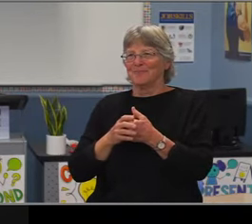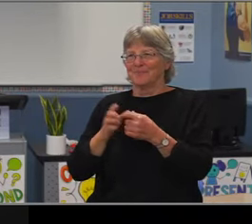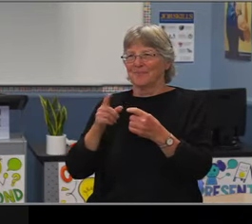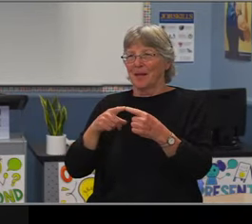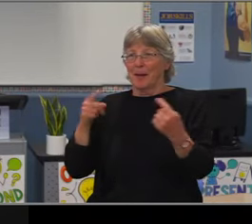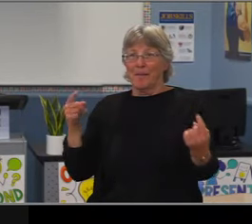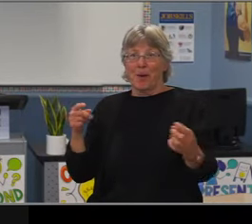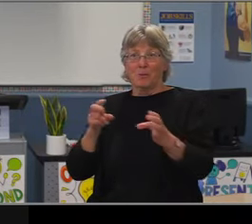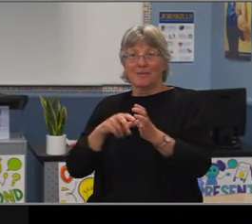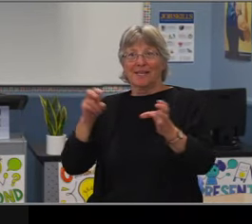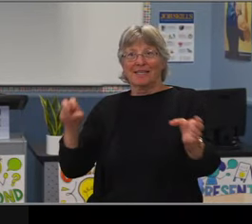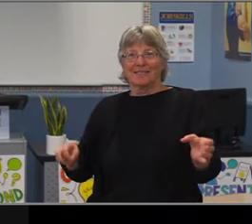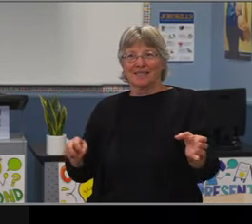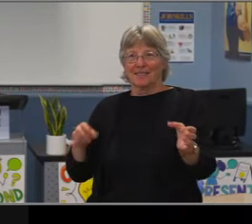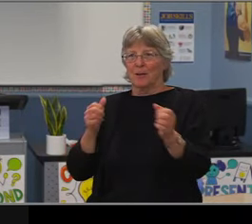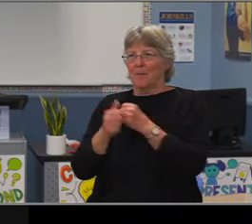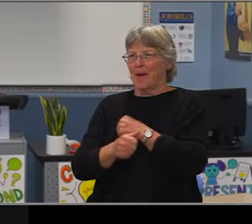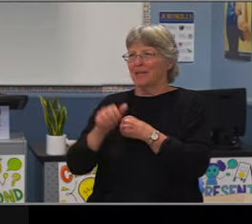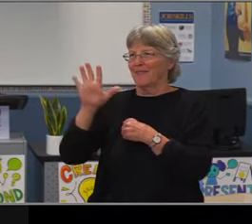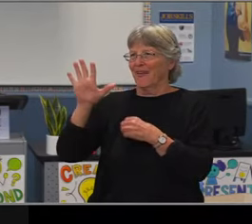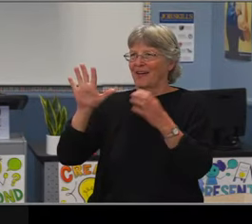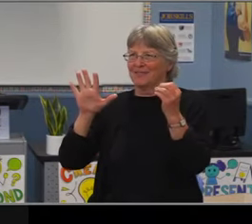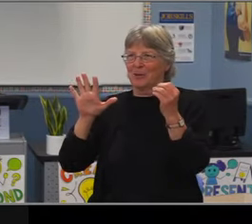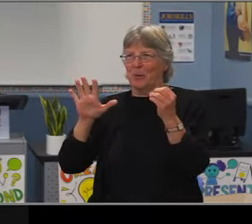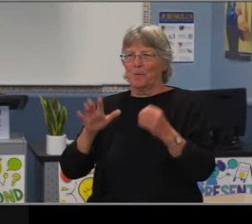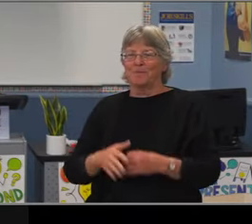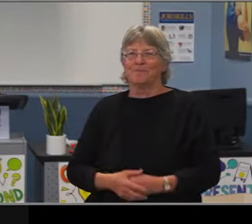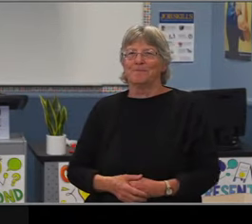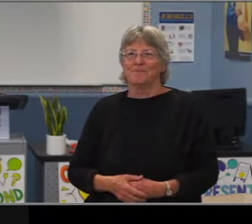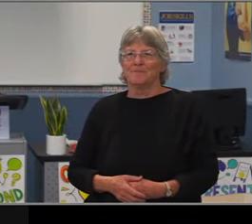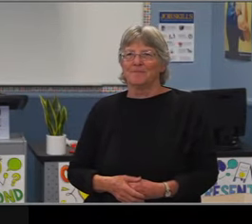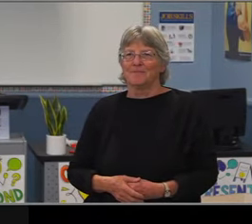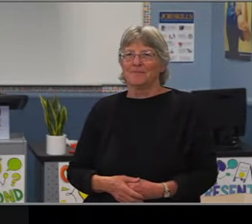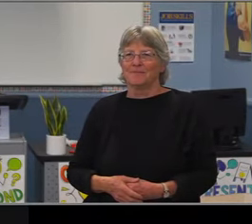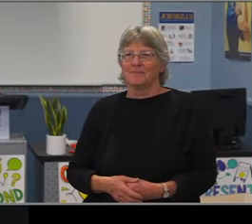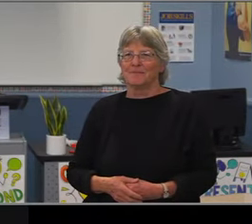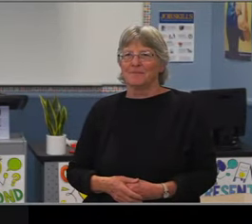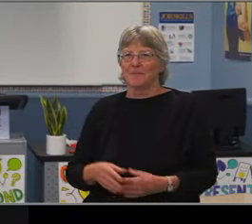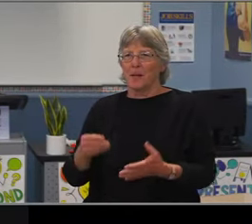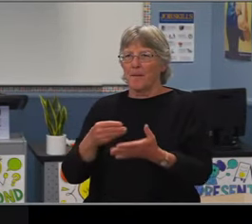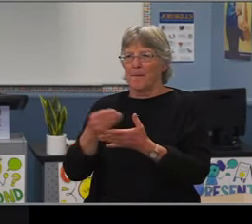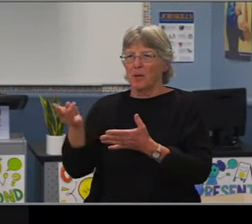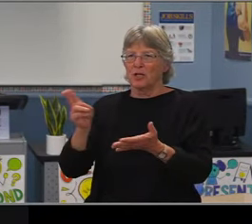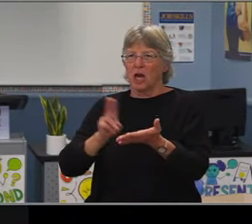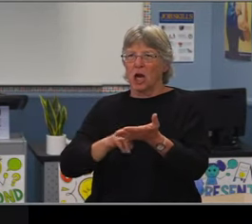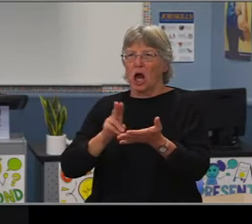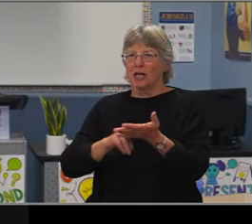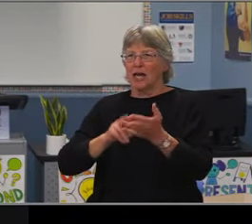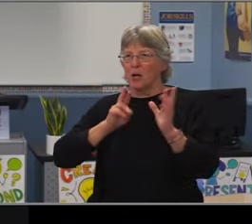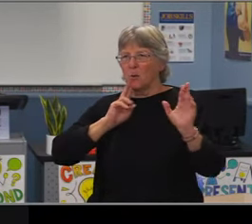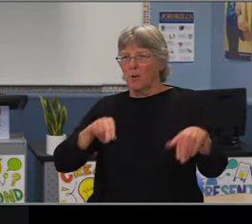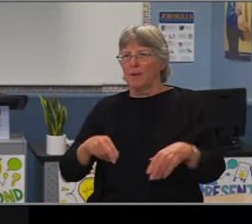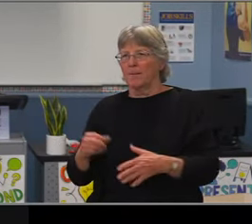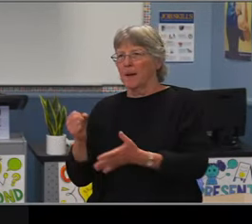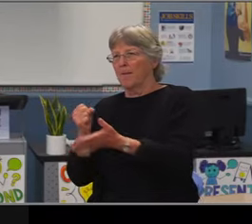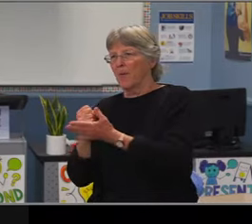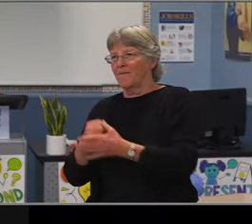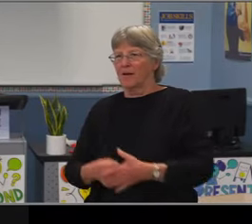by way of many Gantz Hughes, Middle school and Polly. And she also attended Long Beach City College